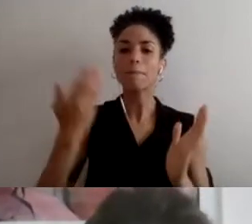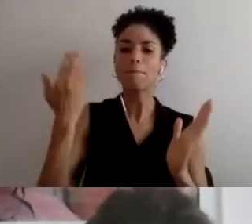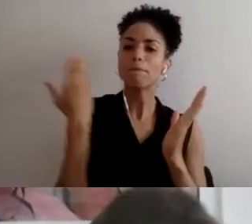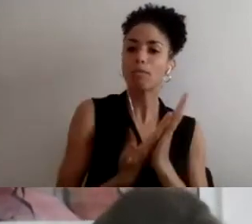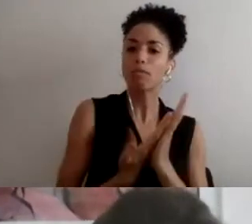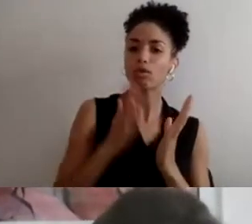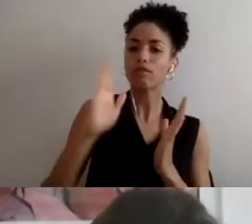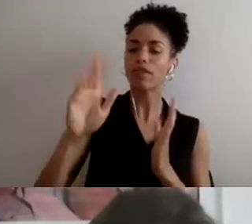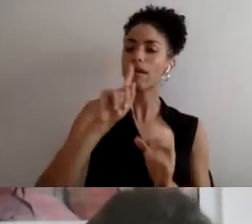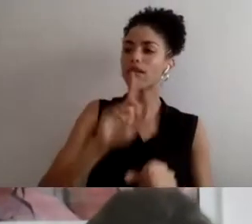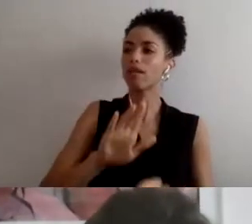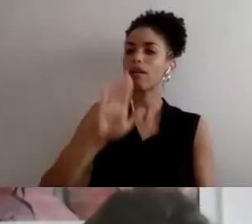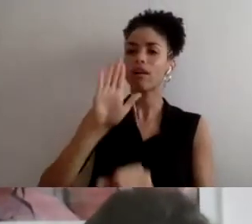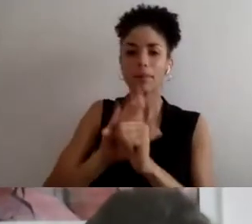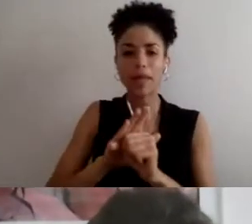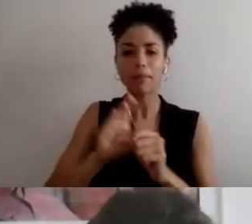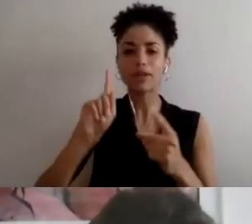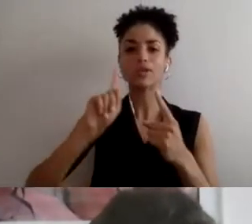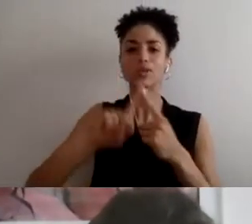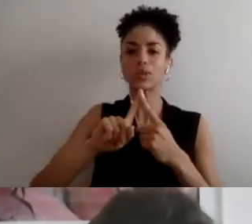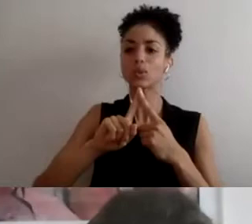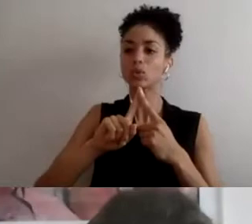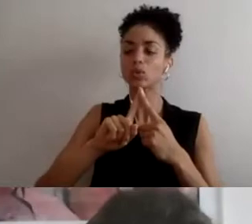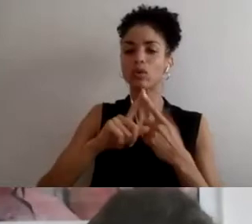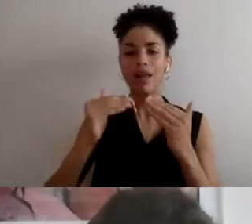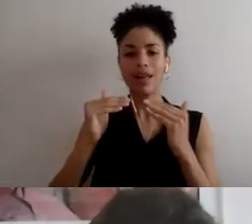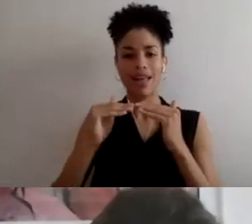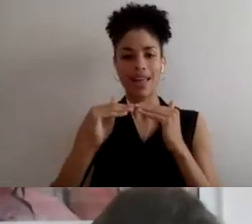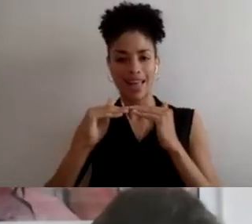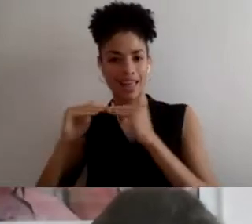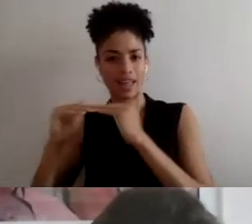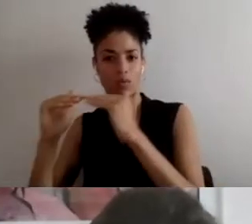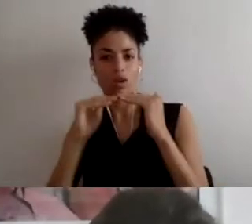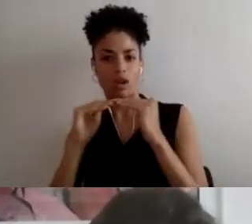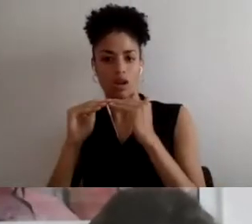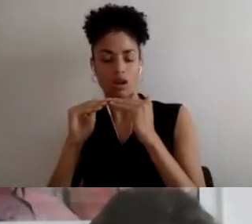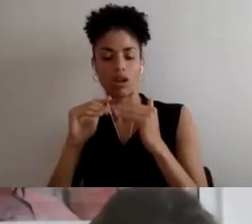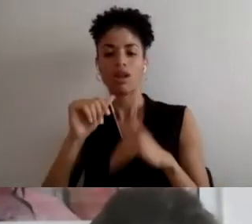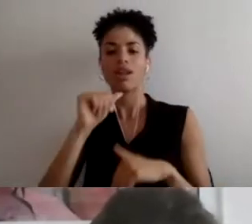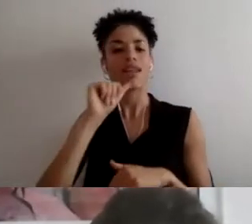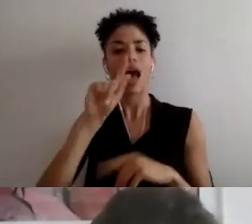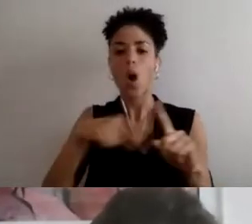of nebulous "diversity and inclusion," but to true justice? That's a big question.